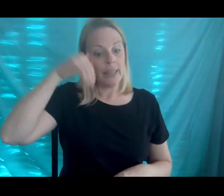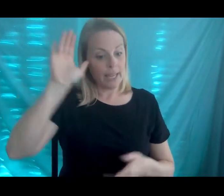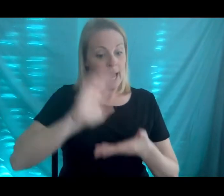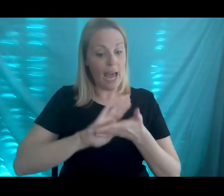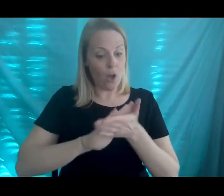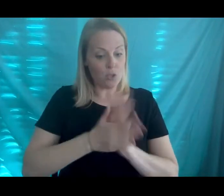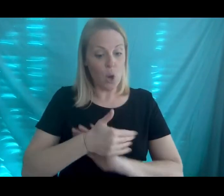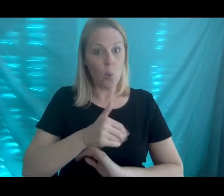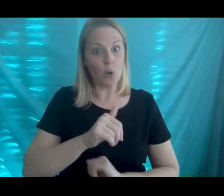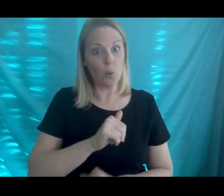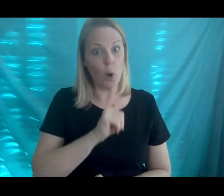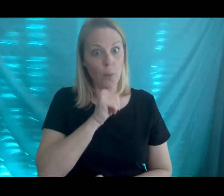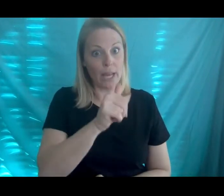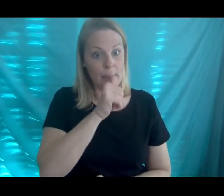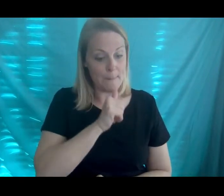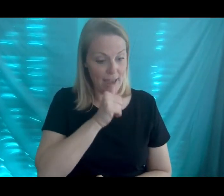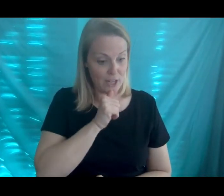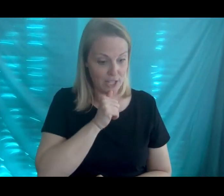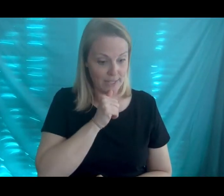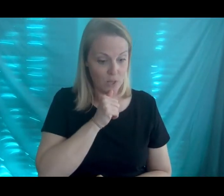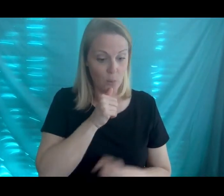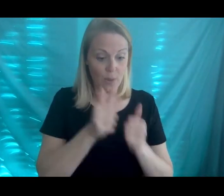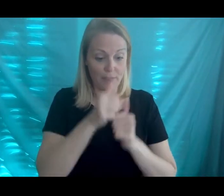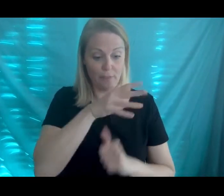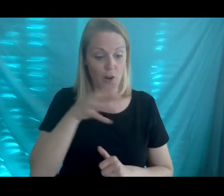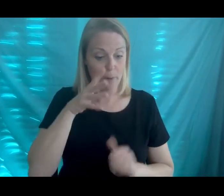cows were growing impatient with the farmer